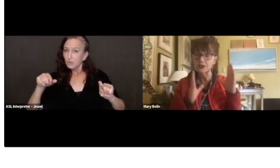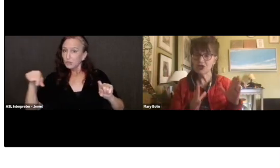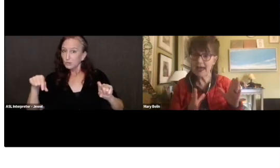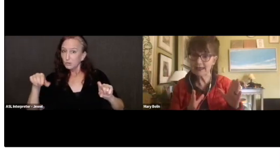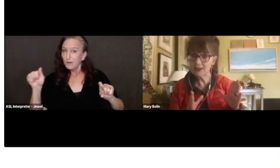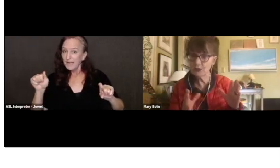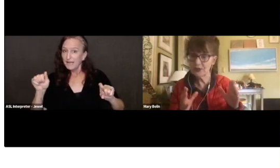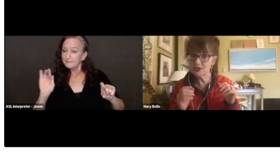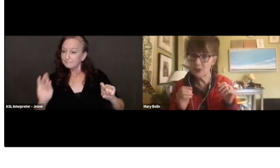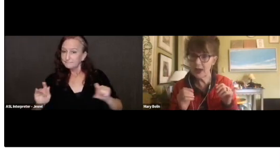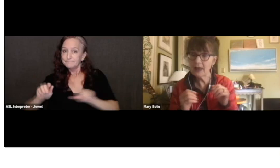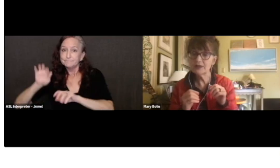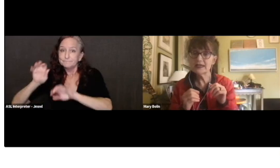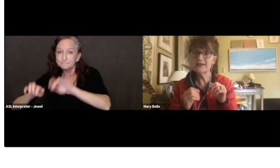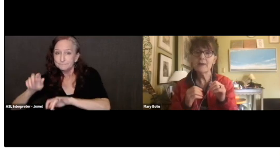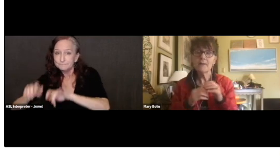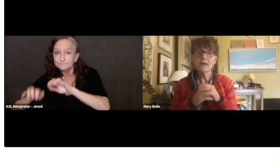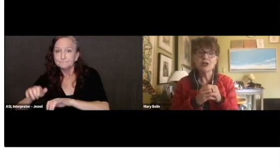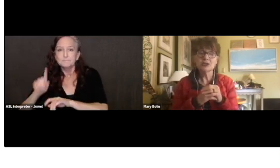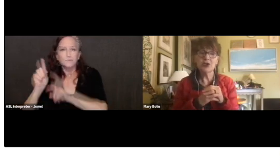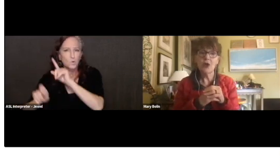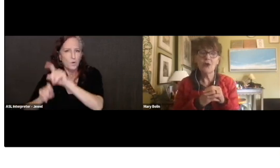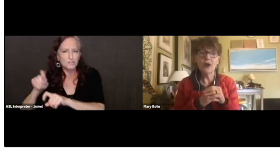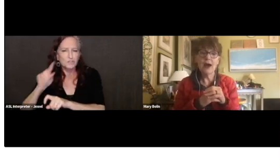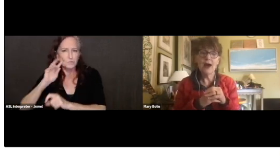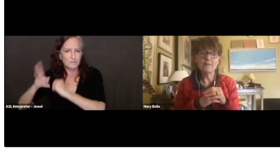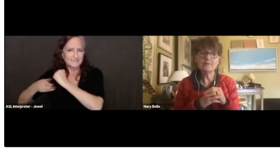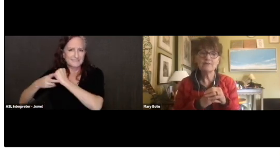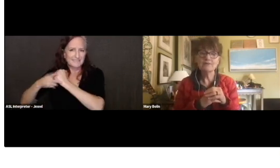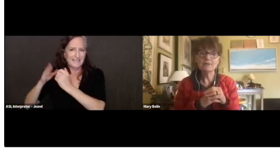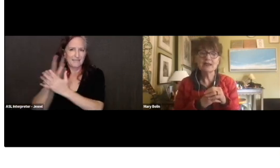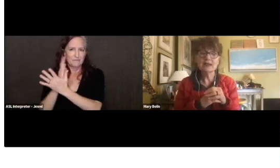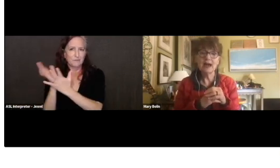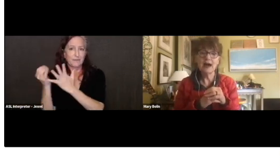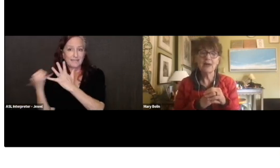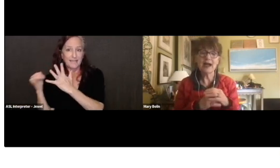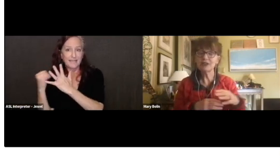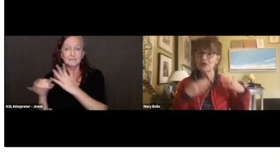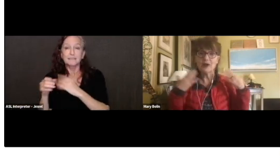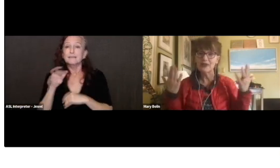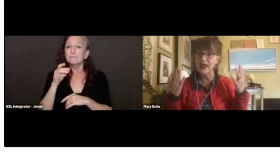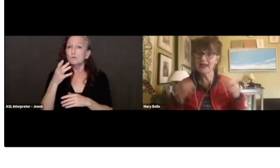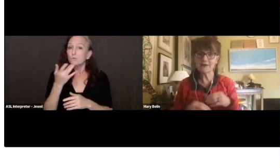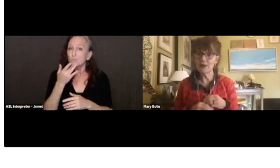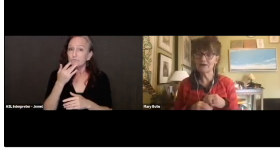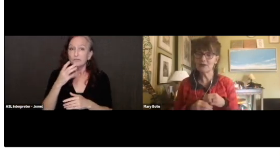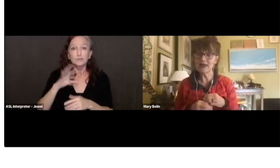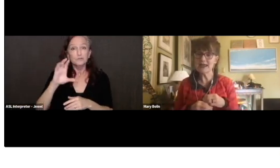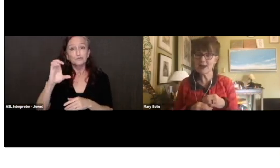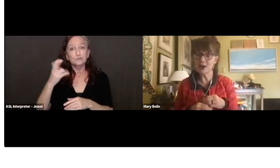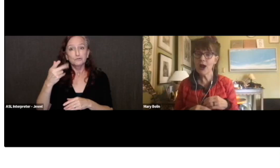Chat is open as well, I believe. So, I just want to thank everyone for being here.